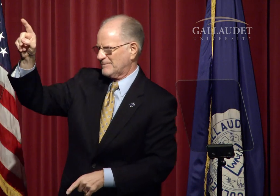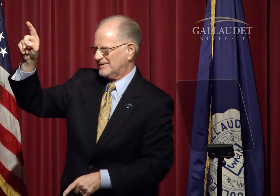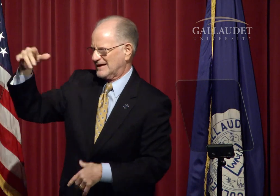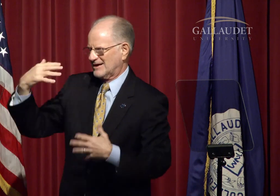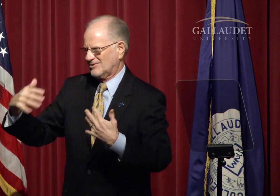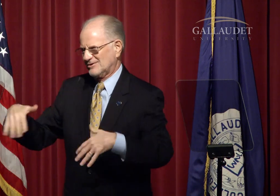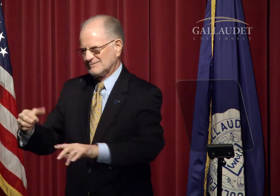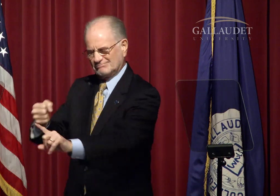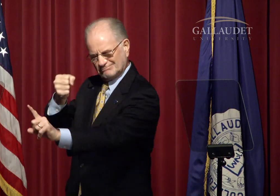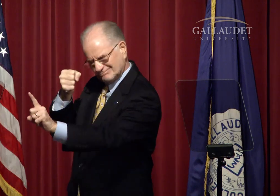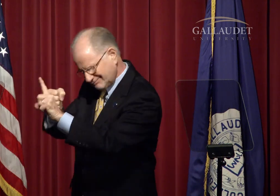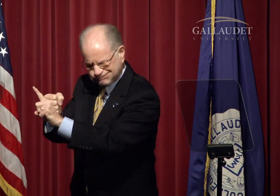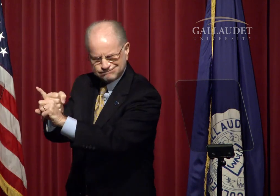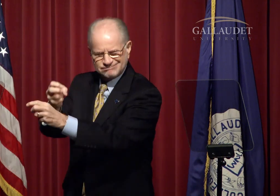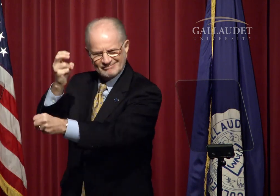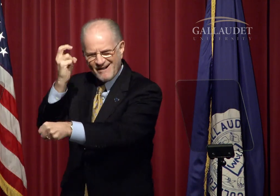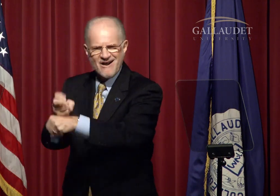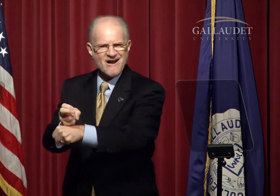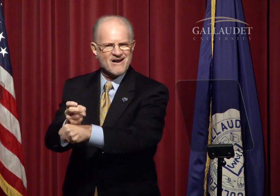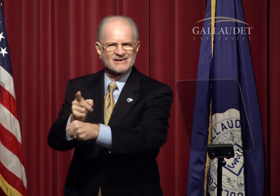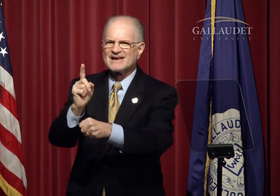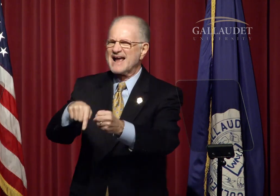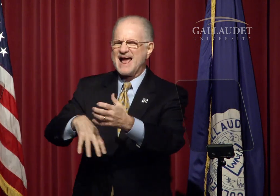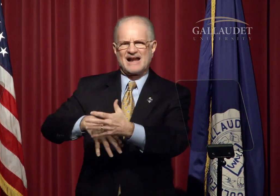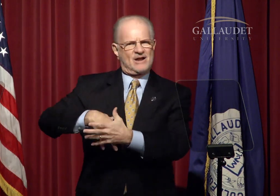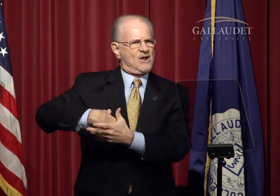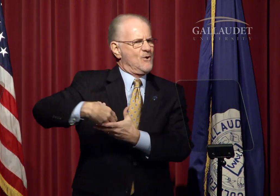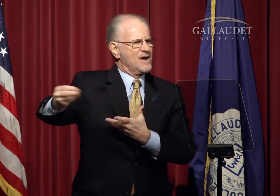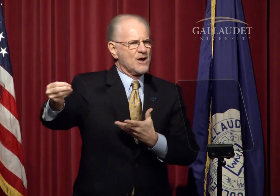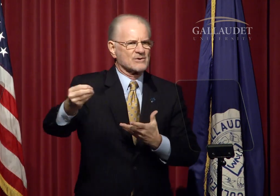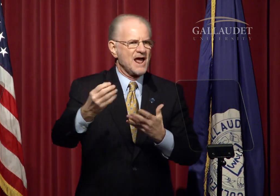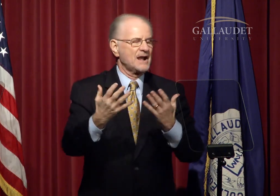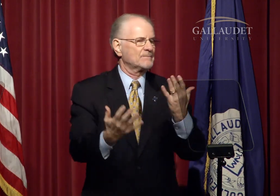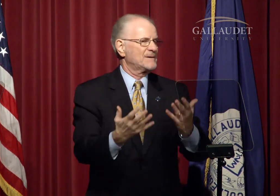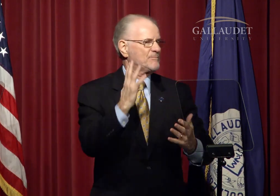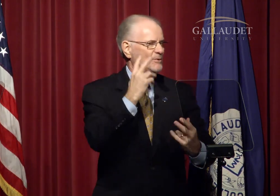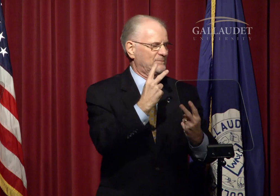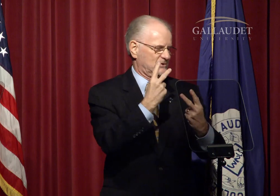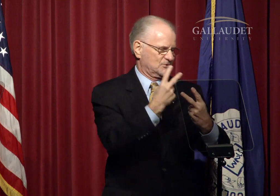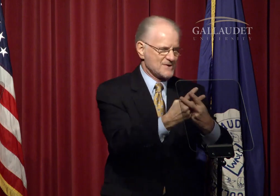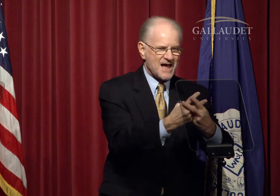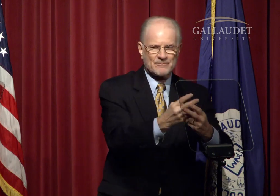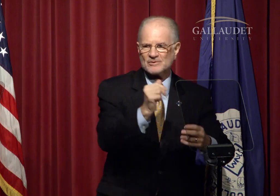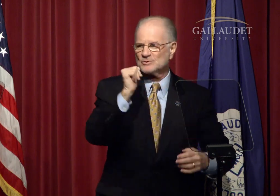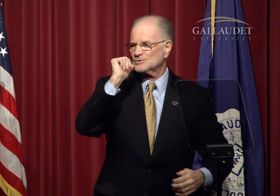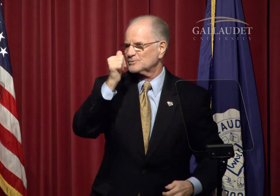where they've really been struck pretty hard by the storm and they can't even get out.